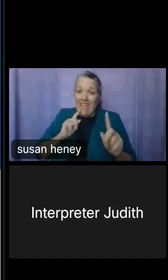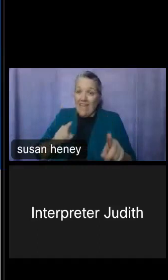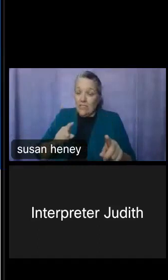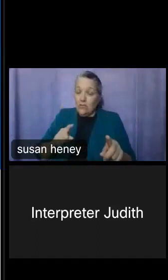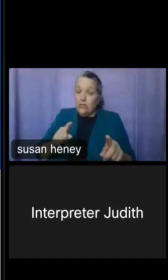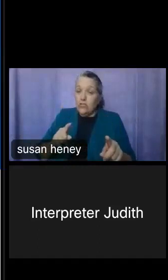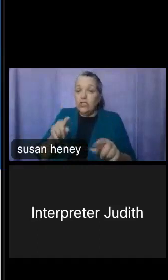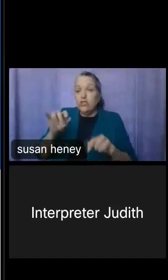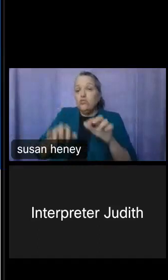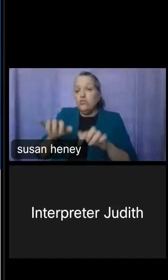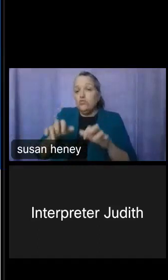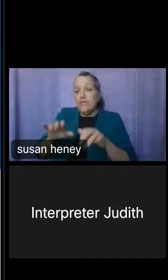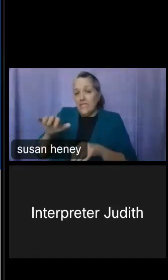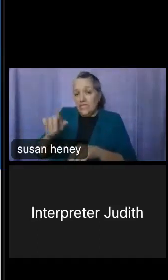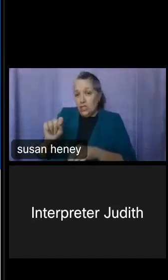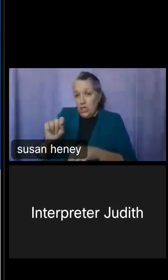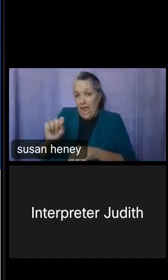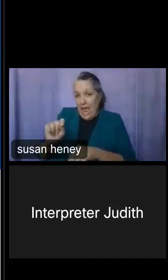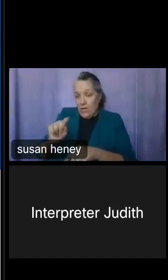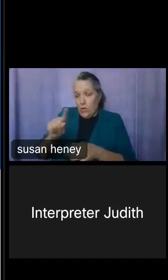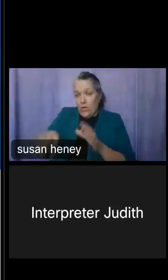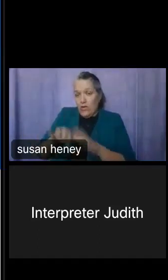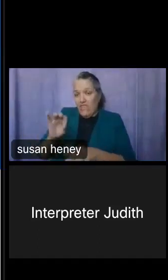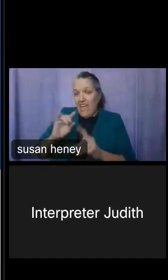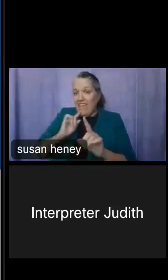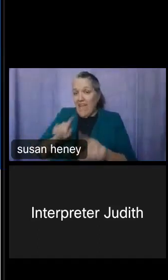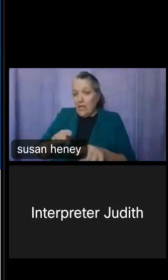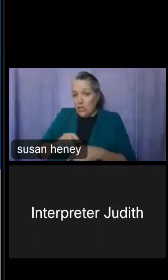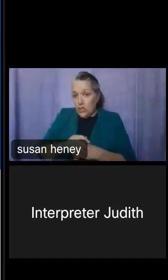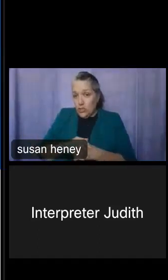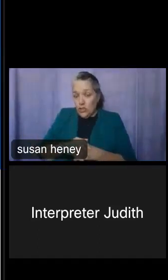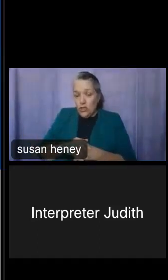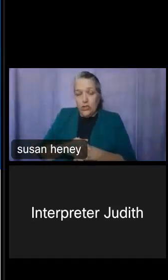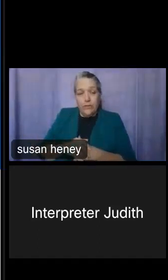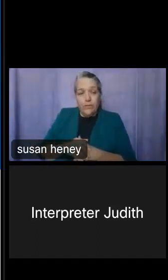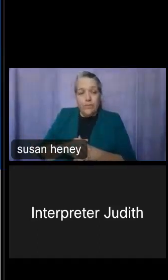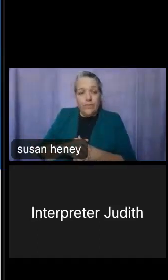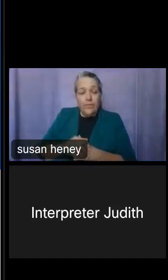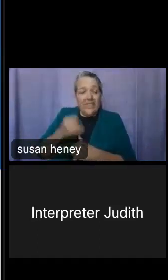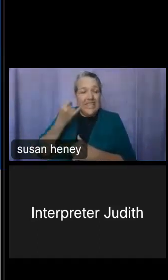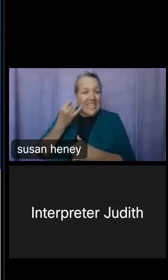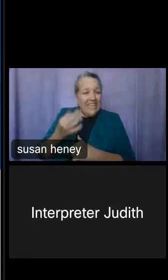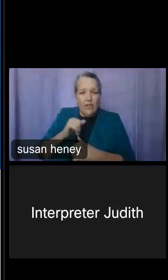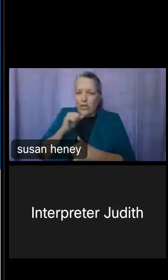in the chat, so that we know where you guys are, and if you can't get to the answer, that's